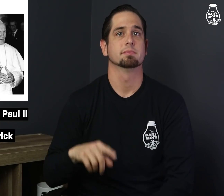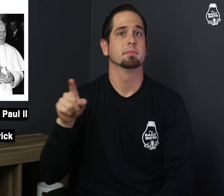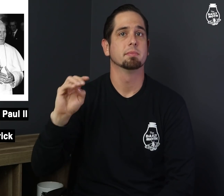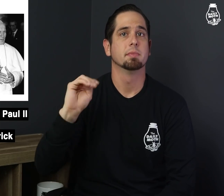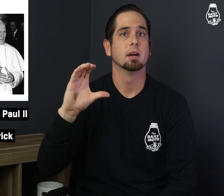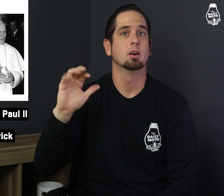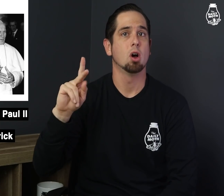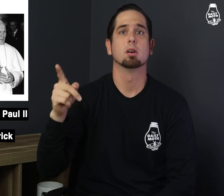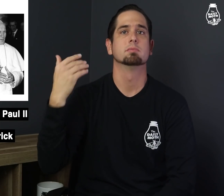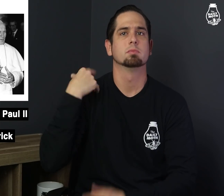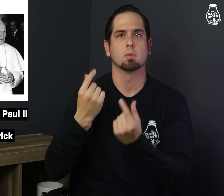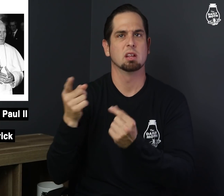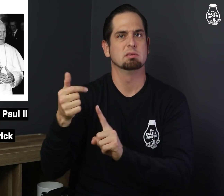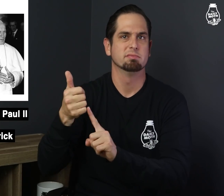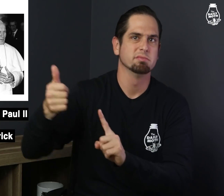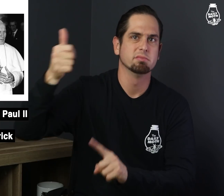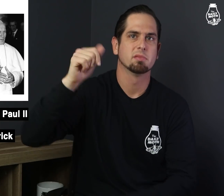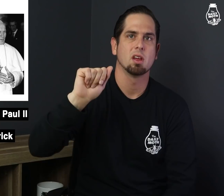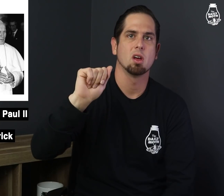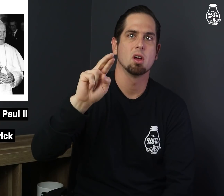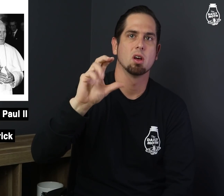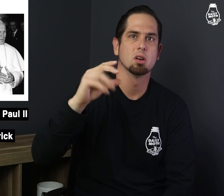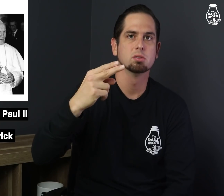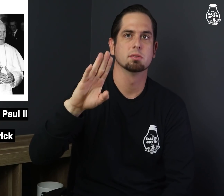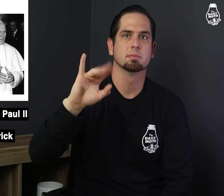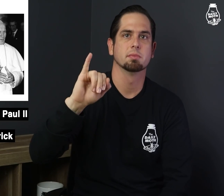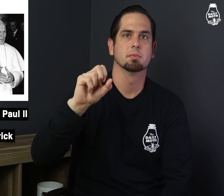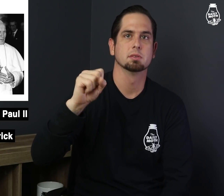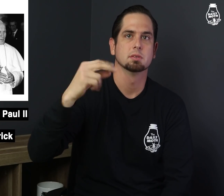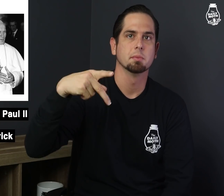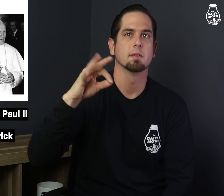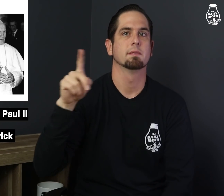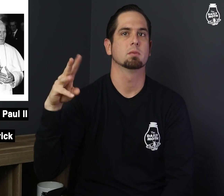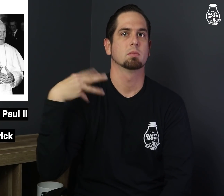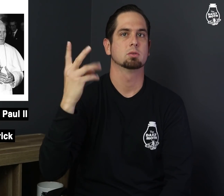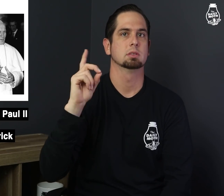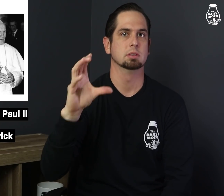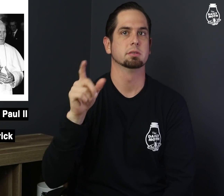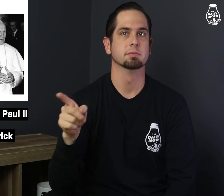McCarrick was the archbishop of Washington, D.C. and